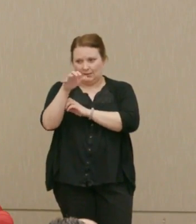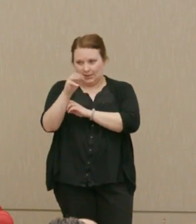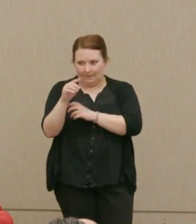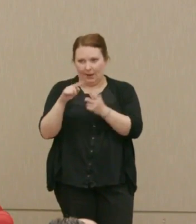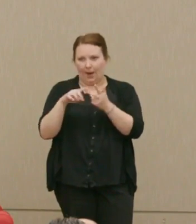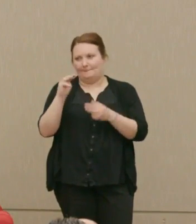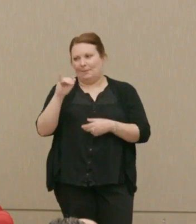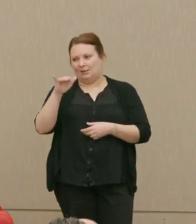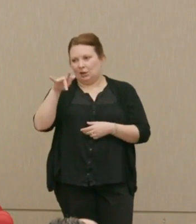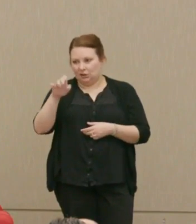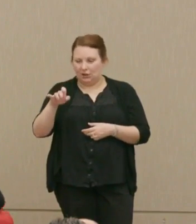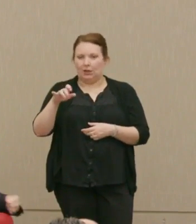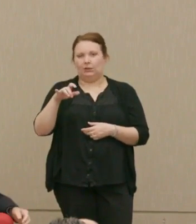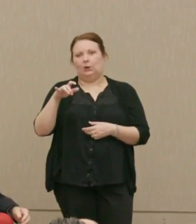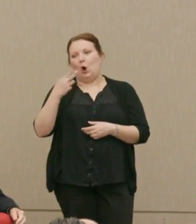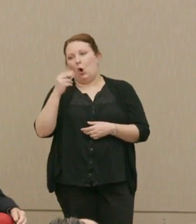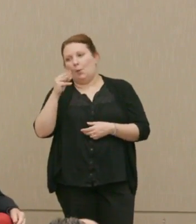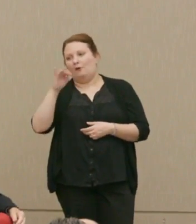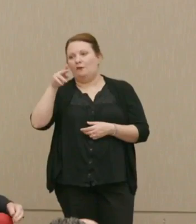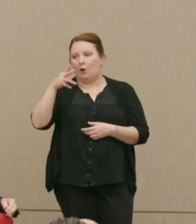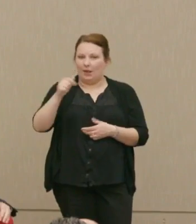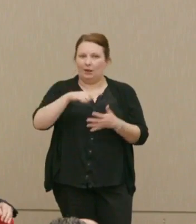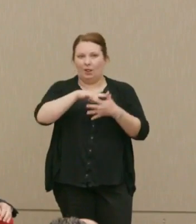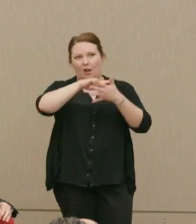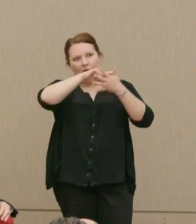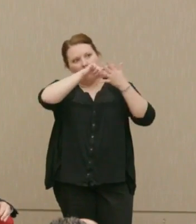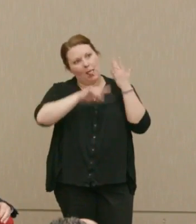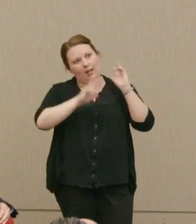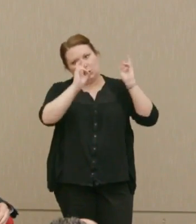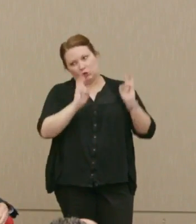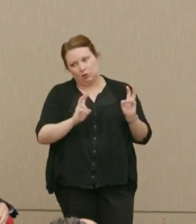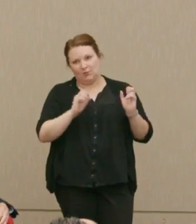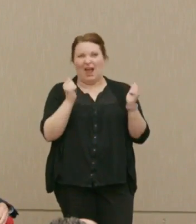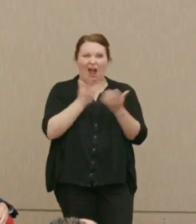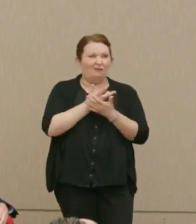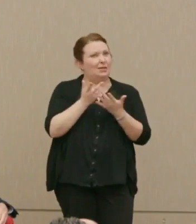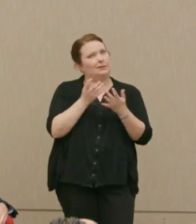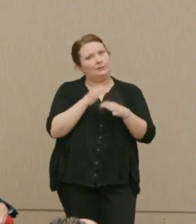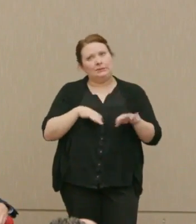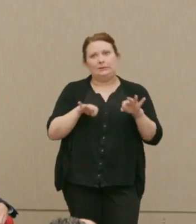et cetera, et cetera. Big plate, but everything is at stake.